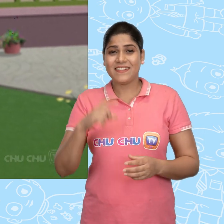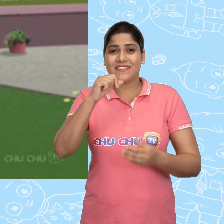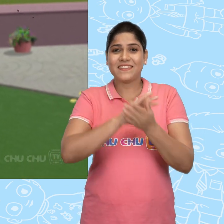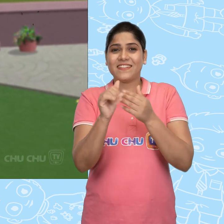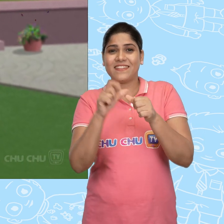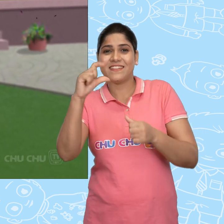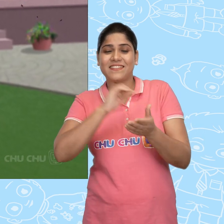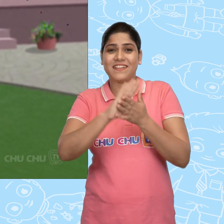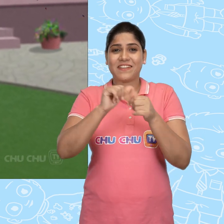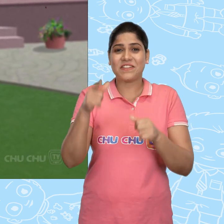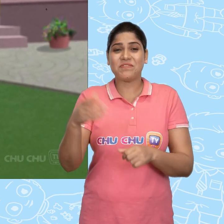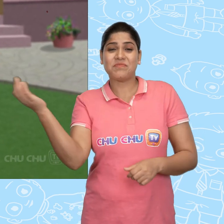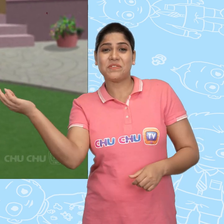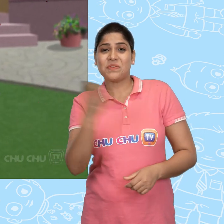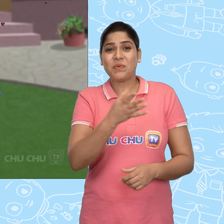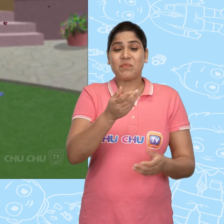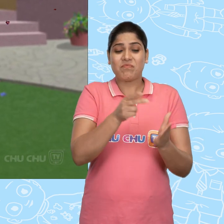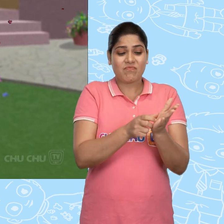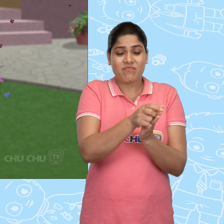ChaCha had a new toy car.